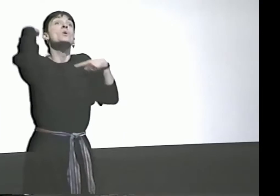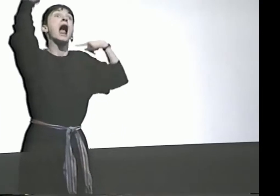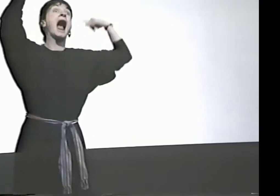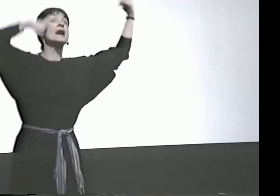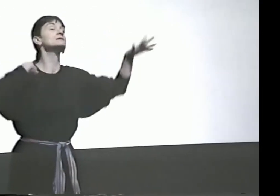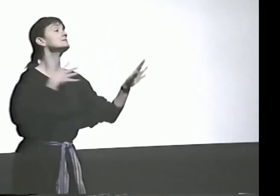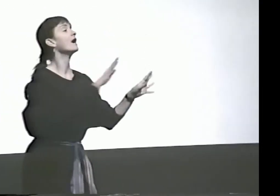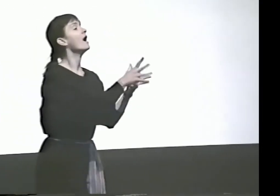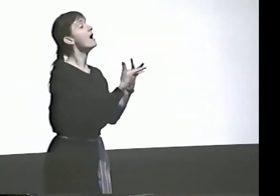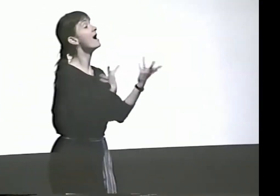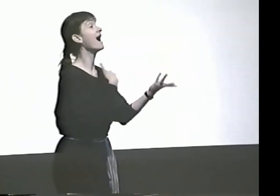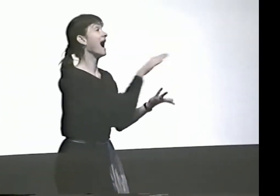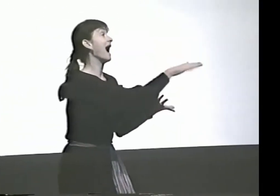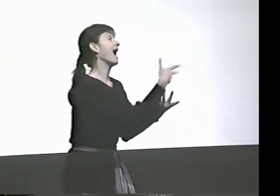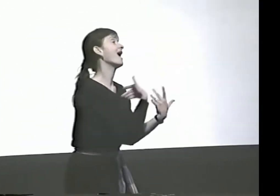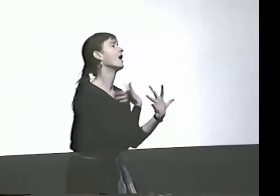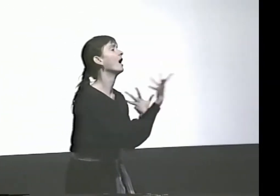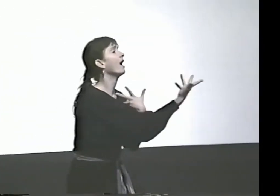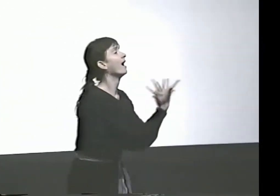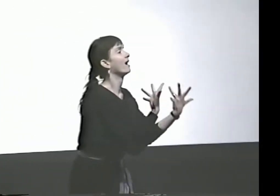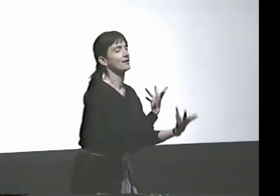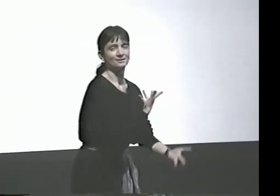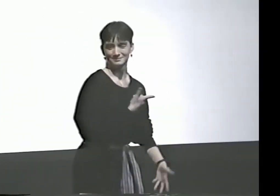I WAS SO CRAZY ABOUT HIM...